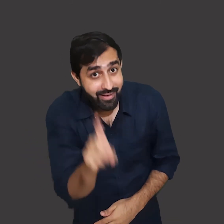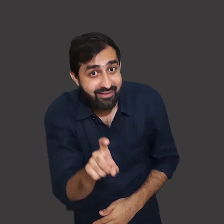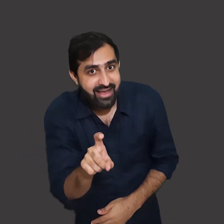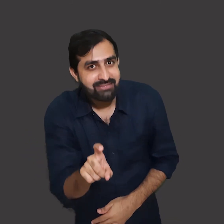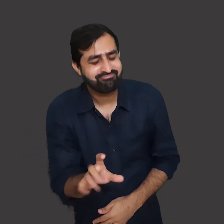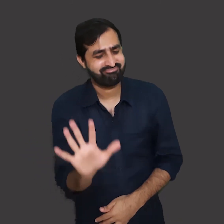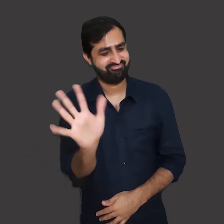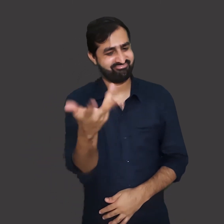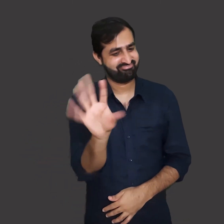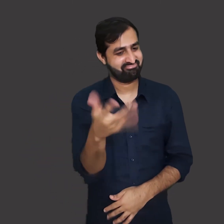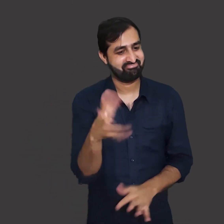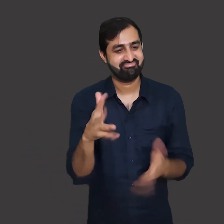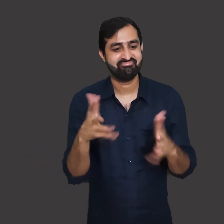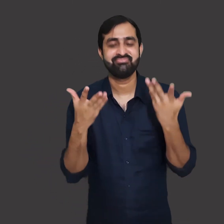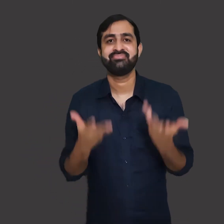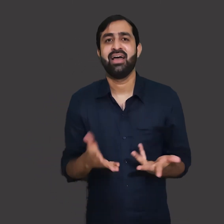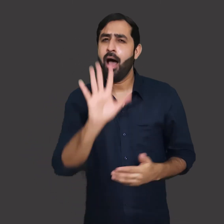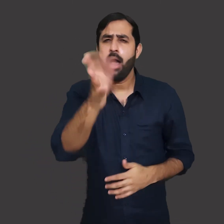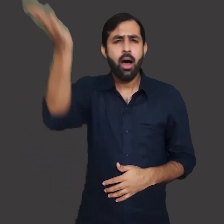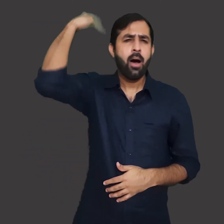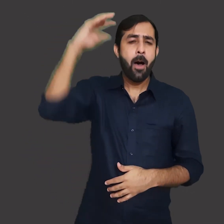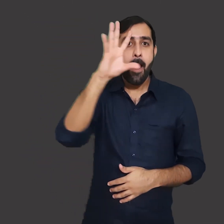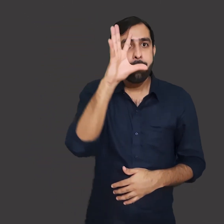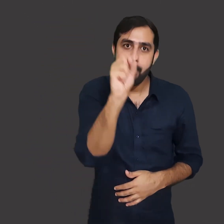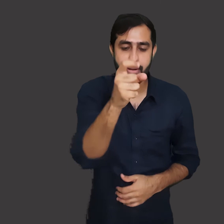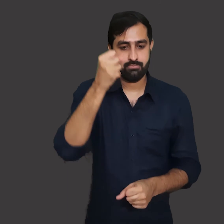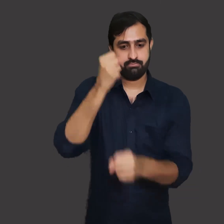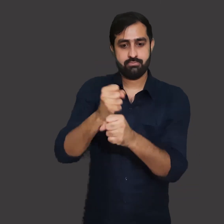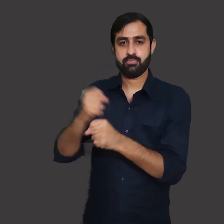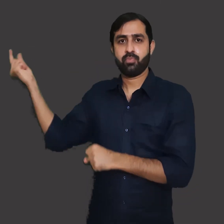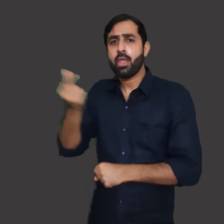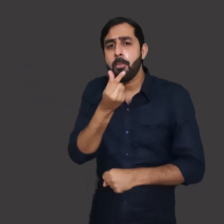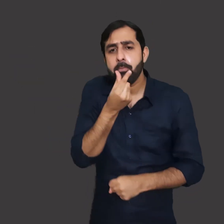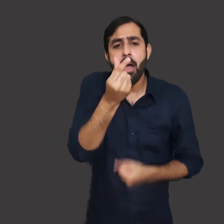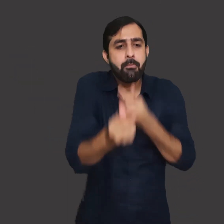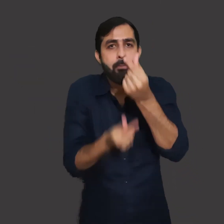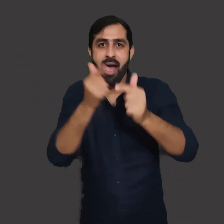what should we say are dams beneficial? Not at all. There was a time